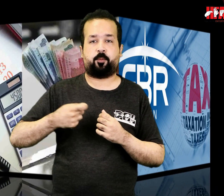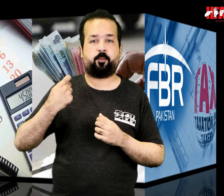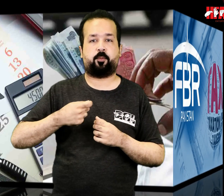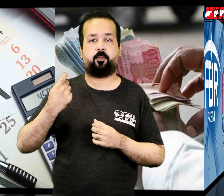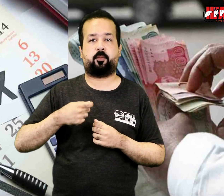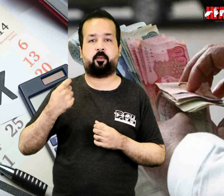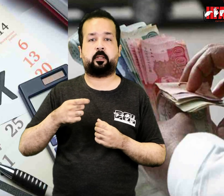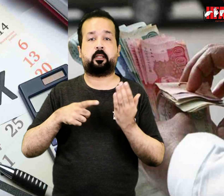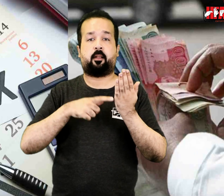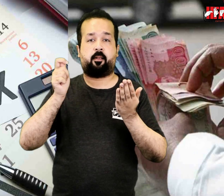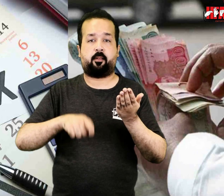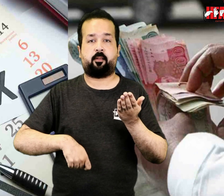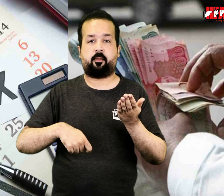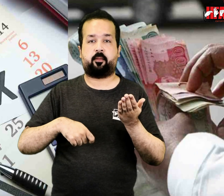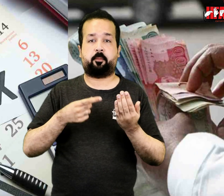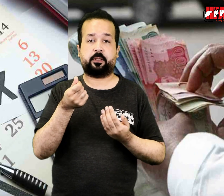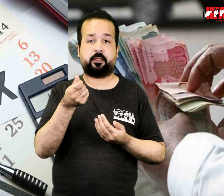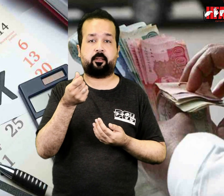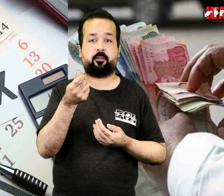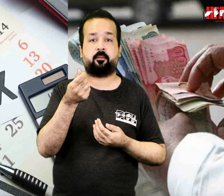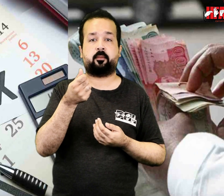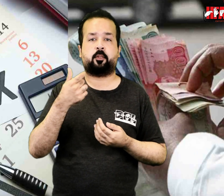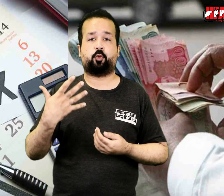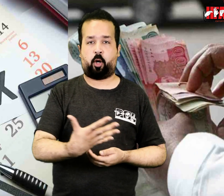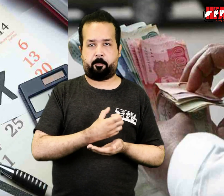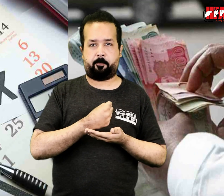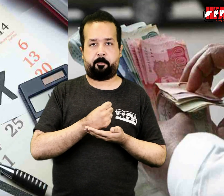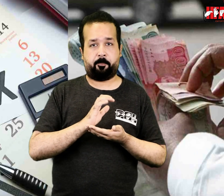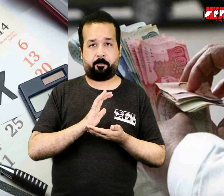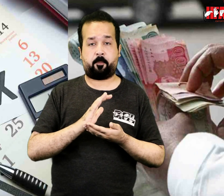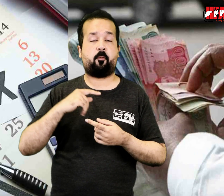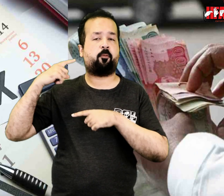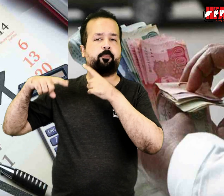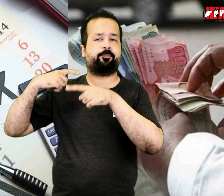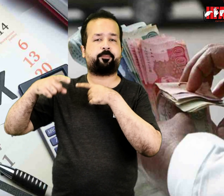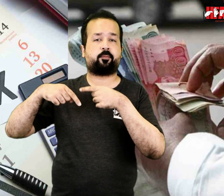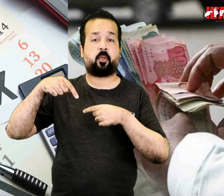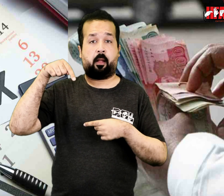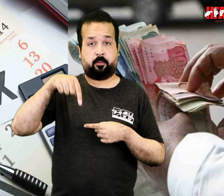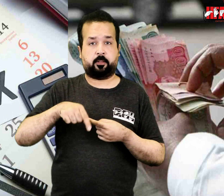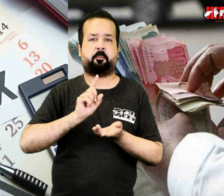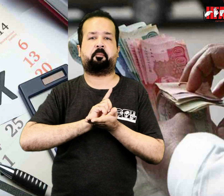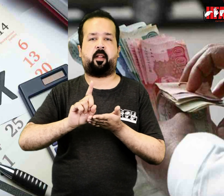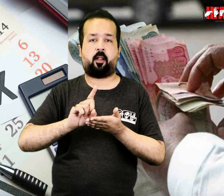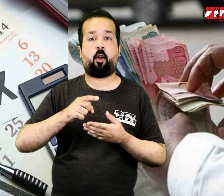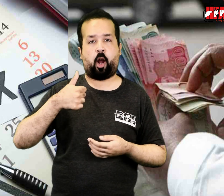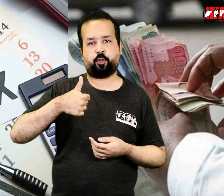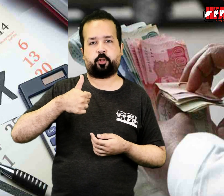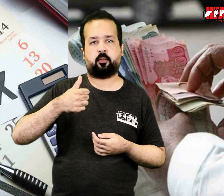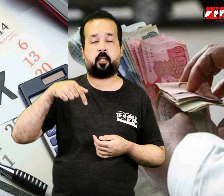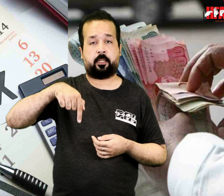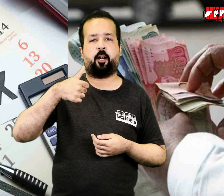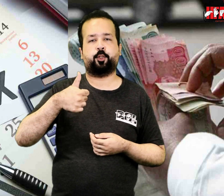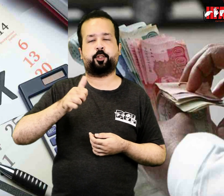This is considered a historic move to recover the stolen tax dues.